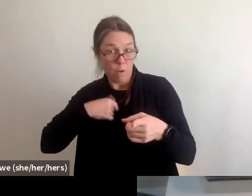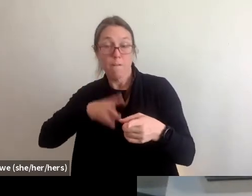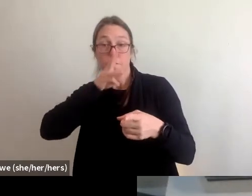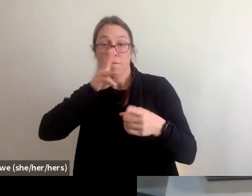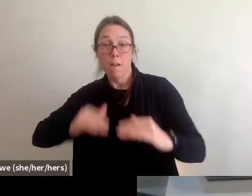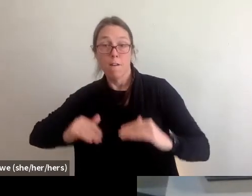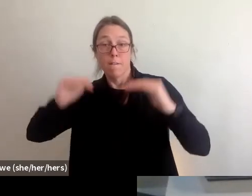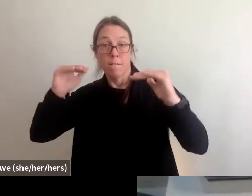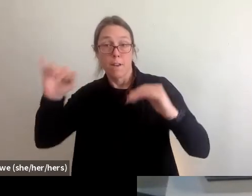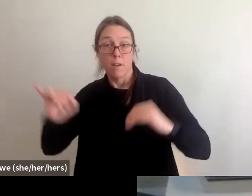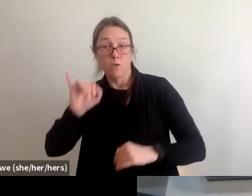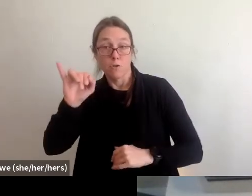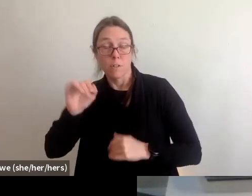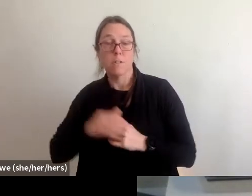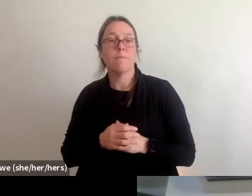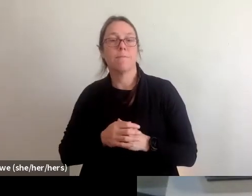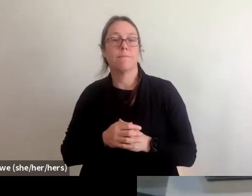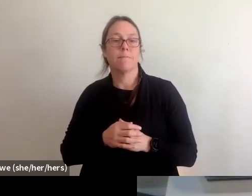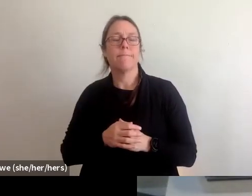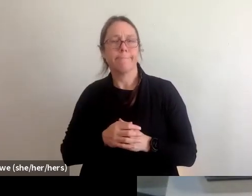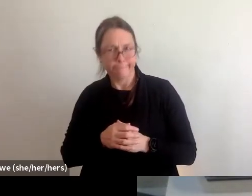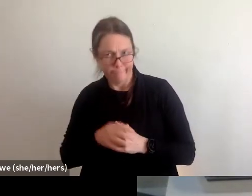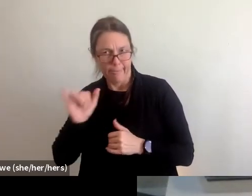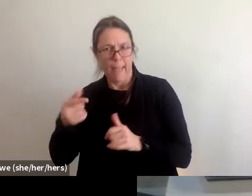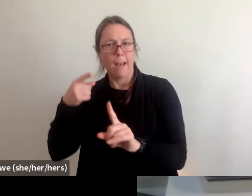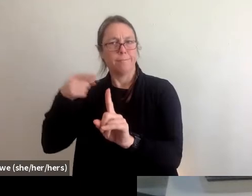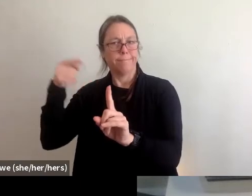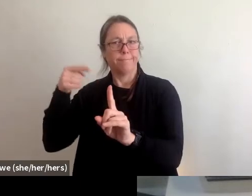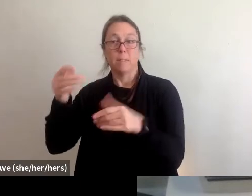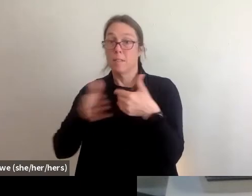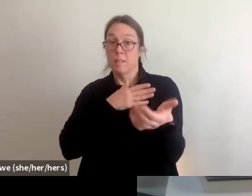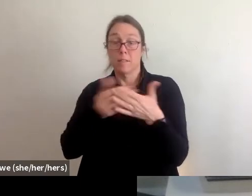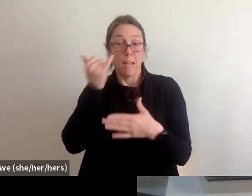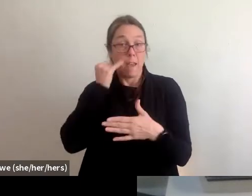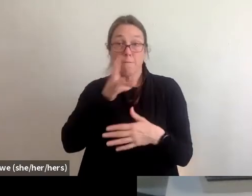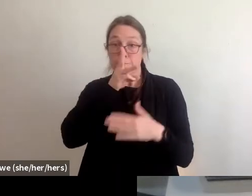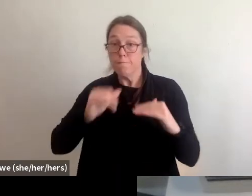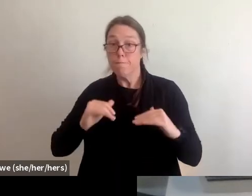and they will be concerned about that regardless of whether there was a flood or a hurricane.